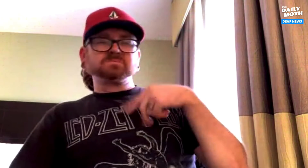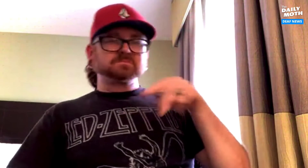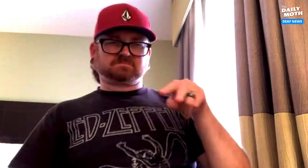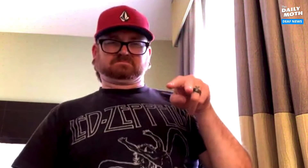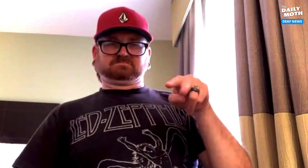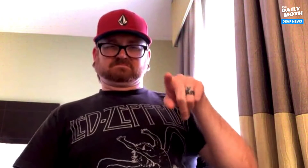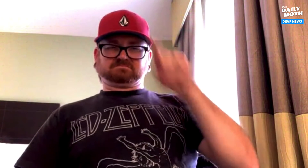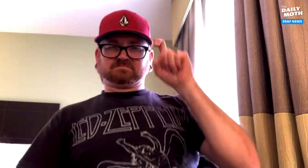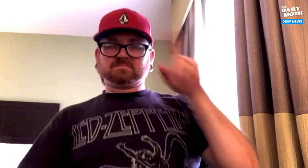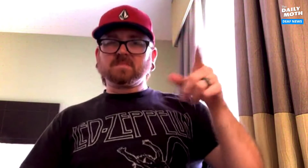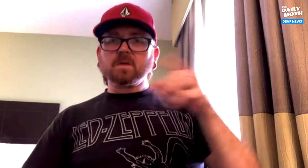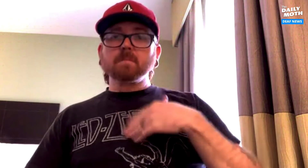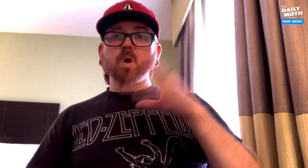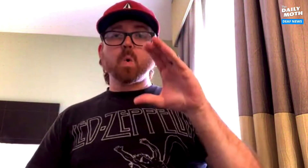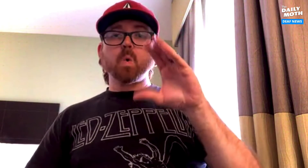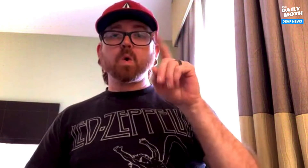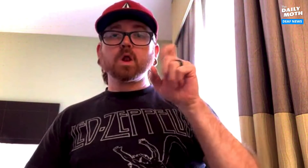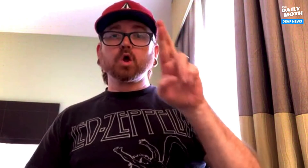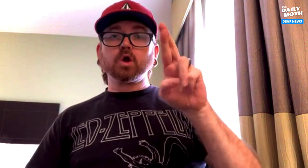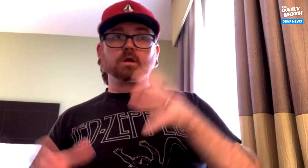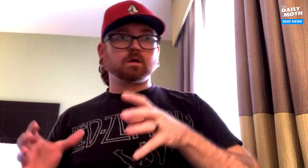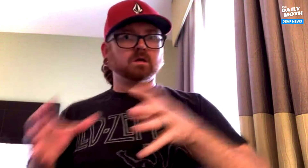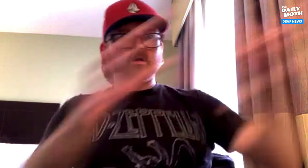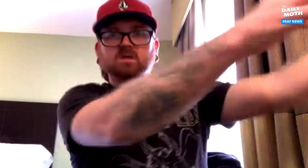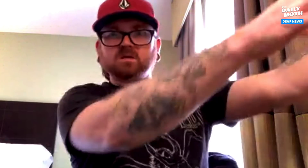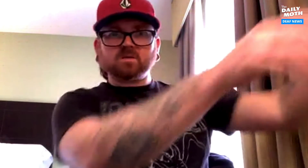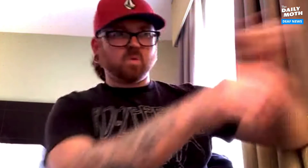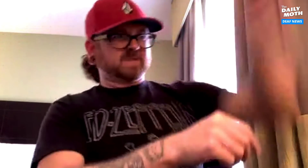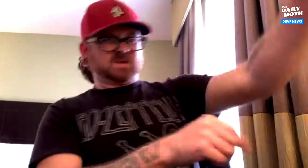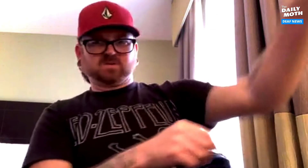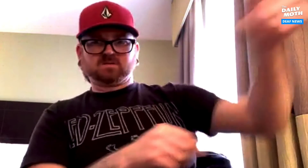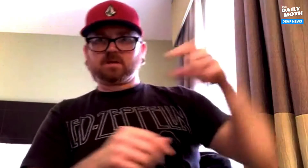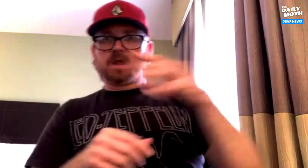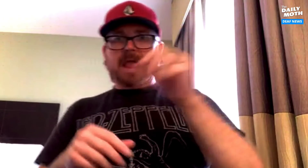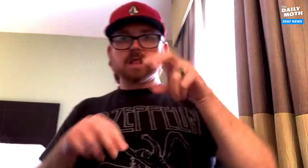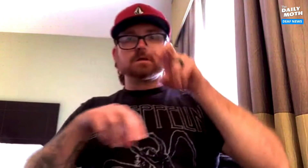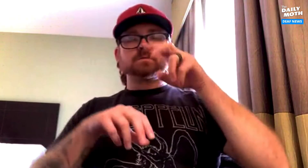I was puzzled that my cooler was moved away and saw that